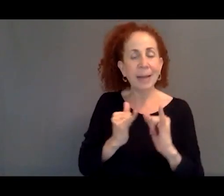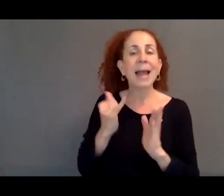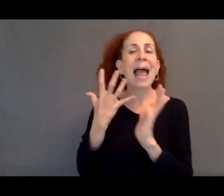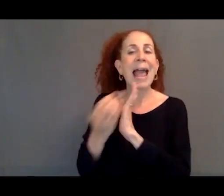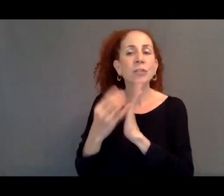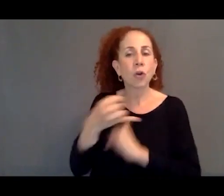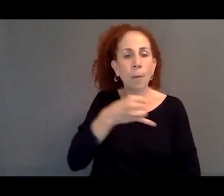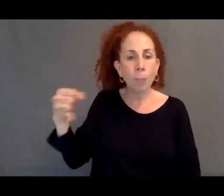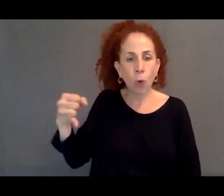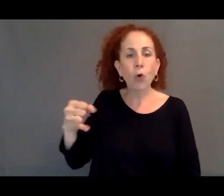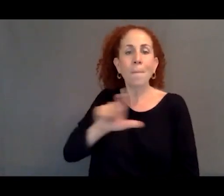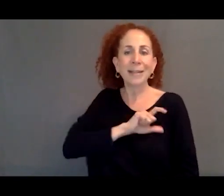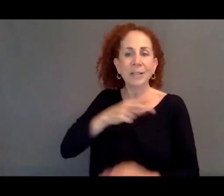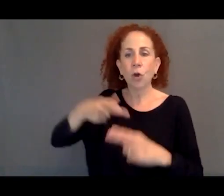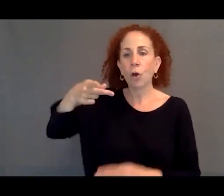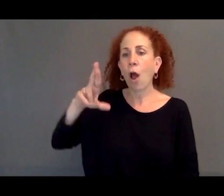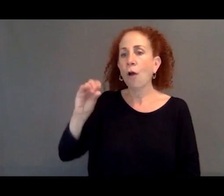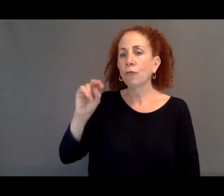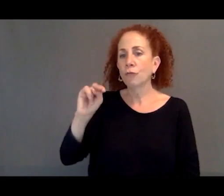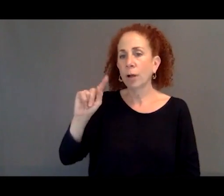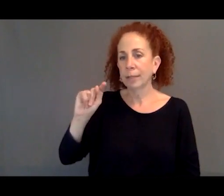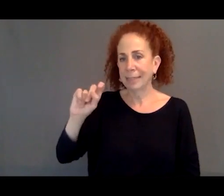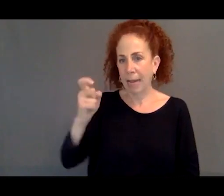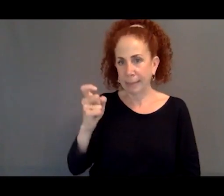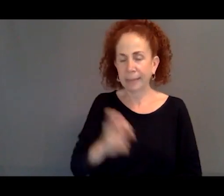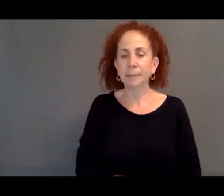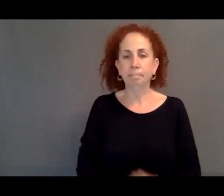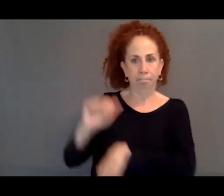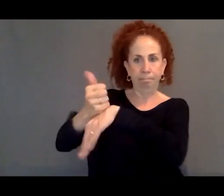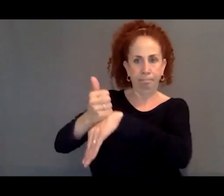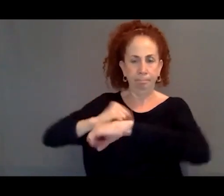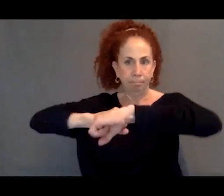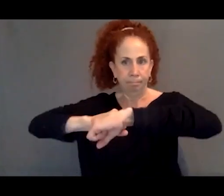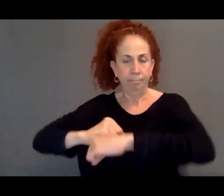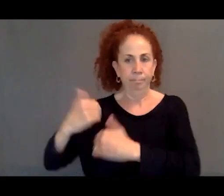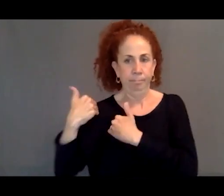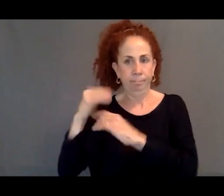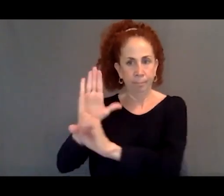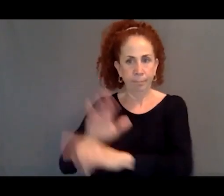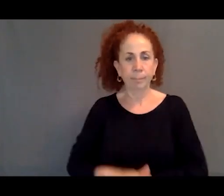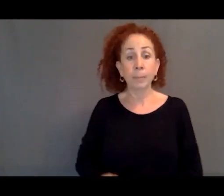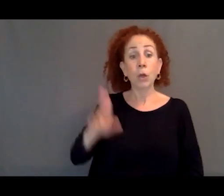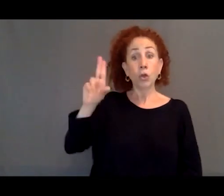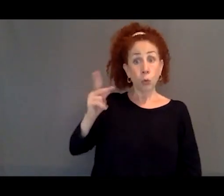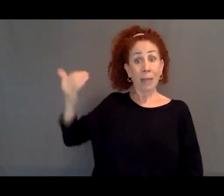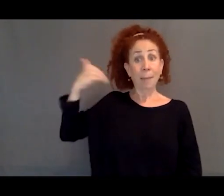called "Frontex." And so when the UK was part of the EU,